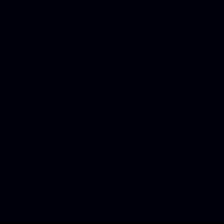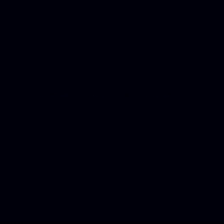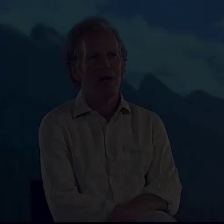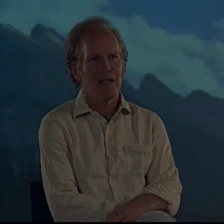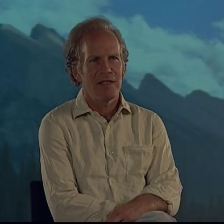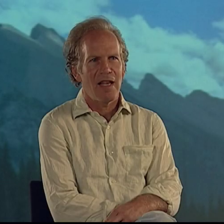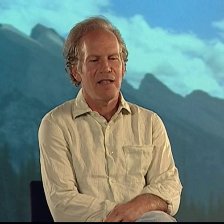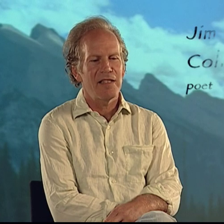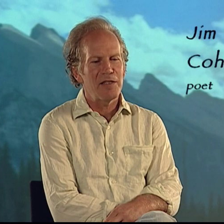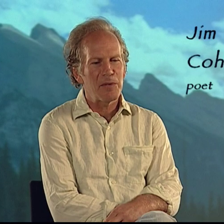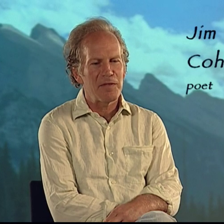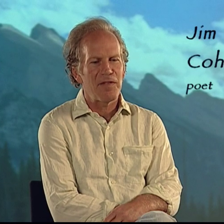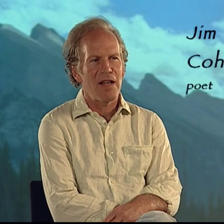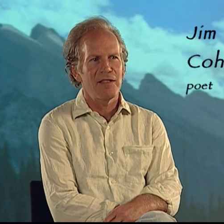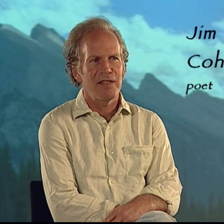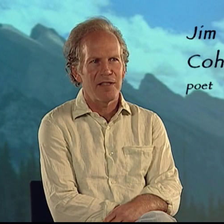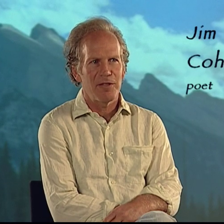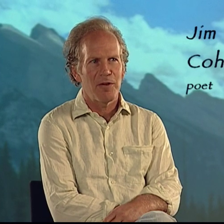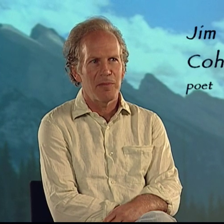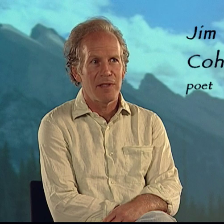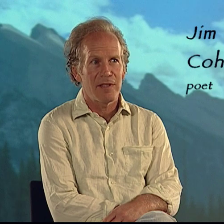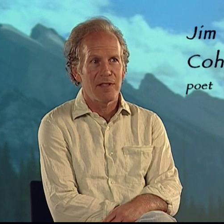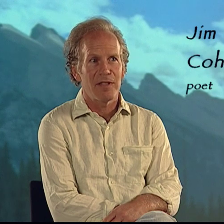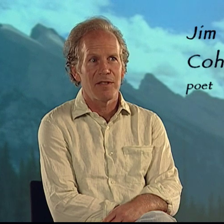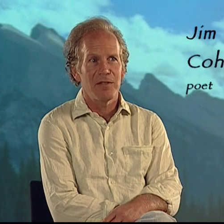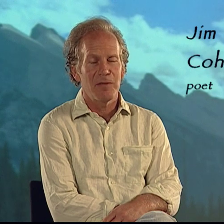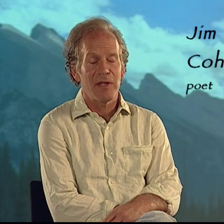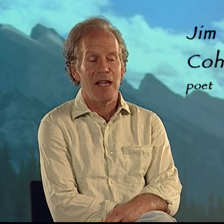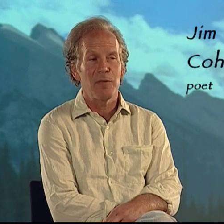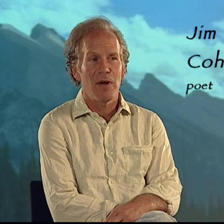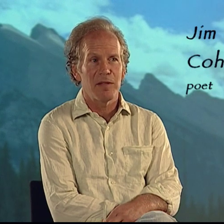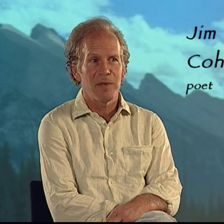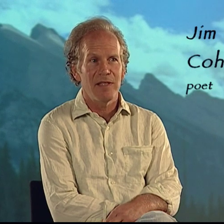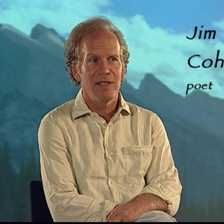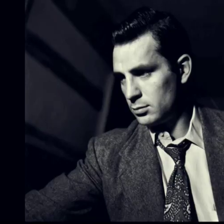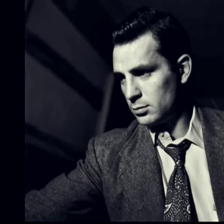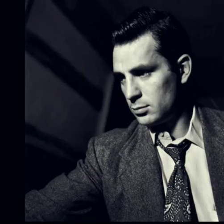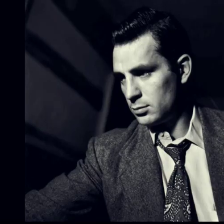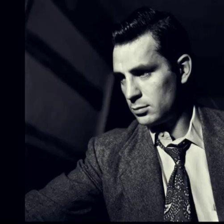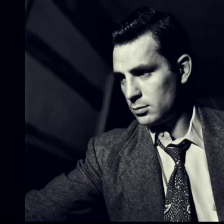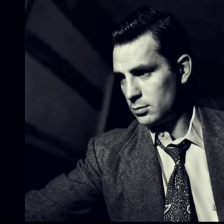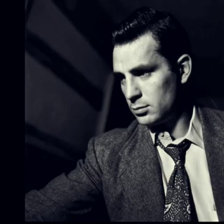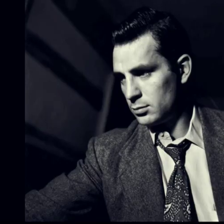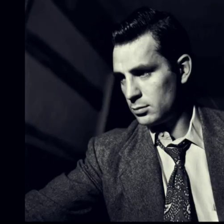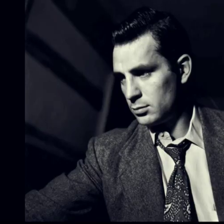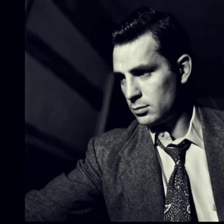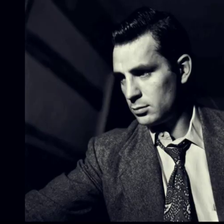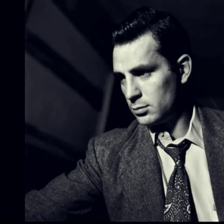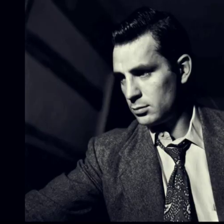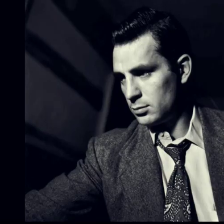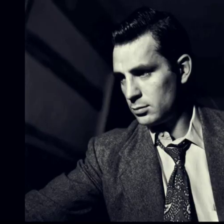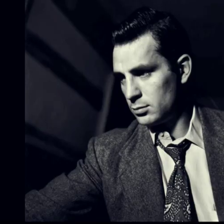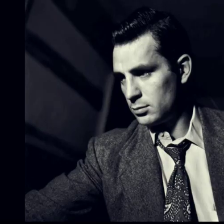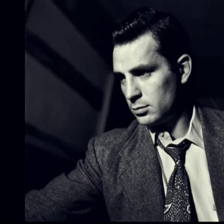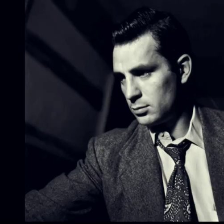Allen Ginsberg founded the Naropa Institute with Anne Waldman. The Jack Kerouac School of Disembodied Poetics